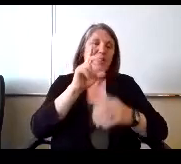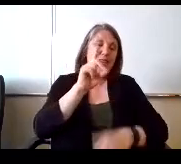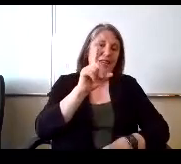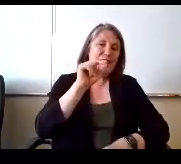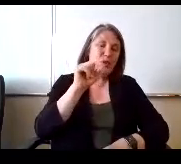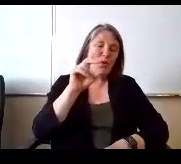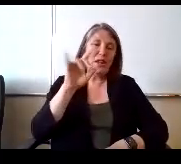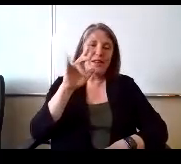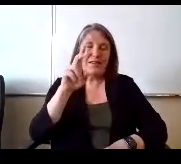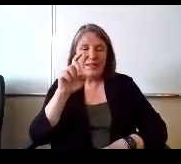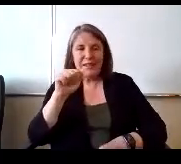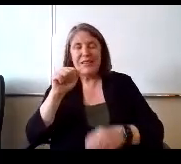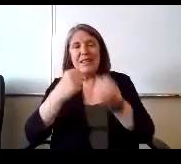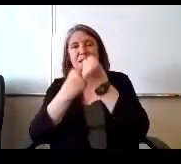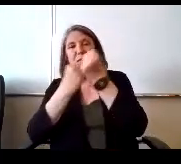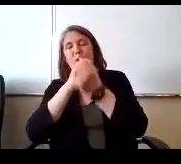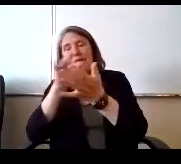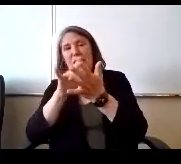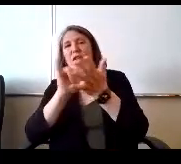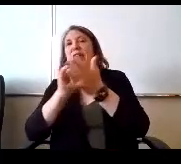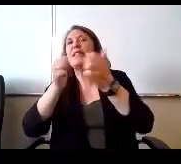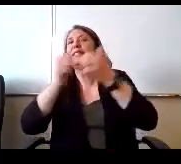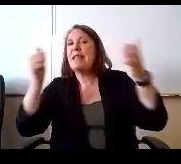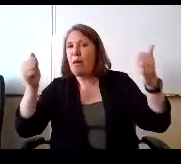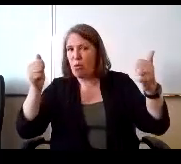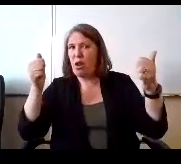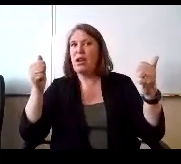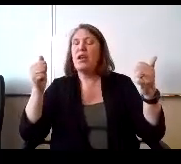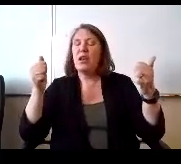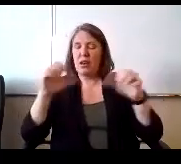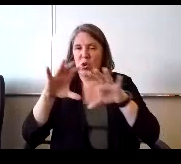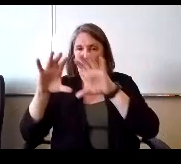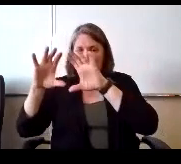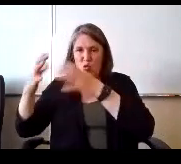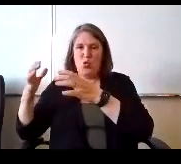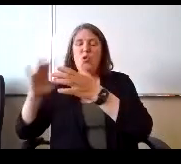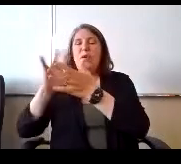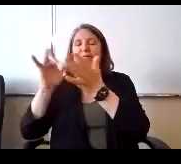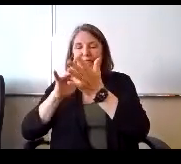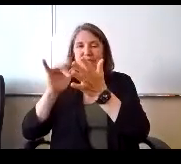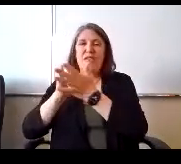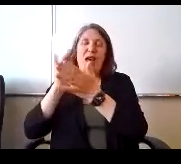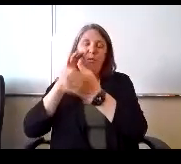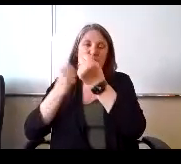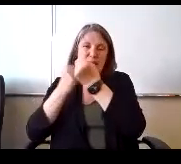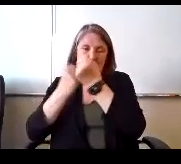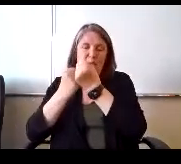center that's going to support students with dyslexia and their families. That will also be working this summer,